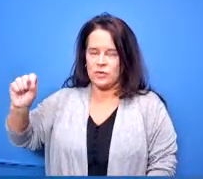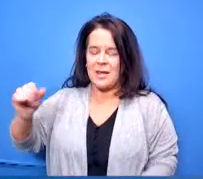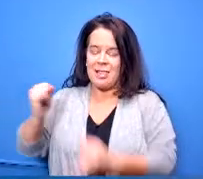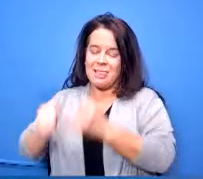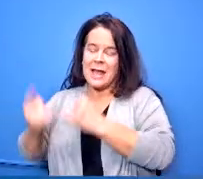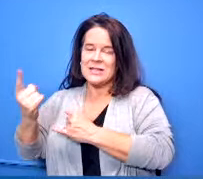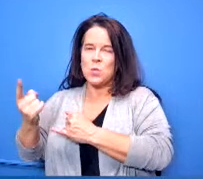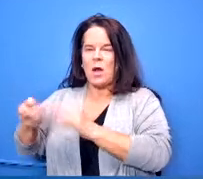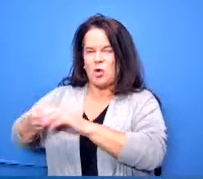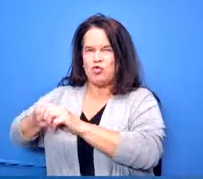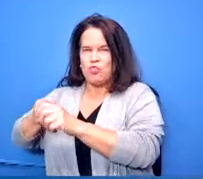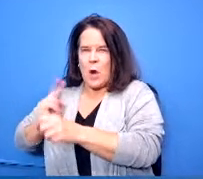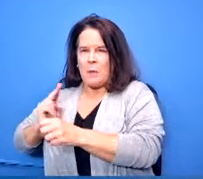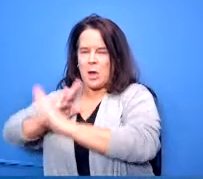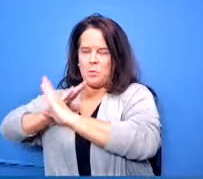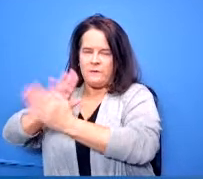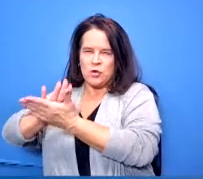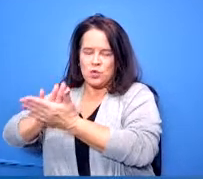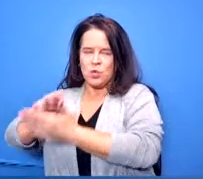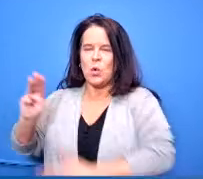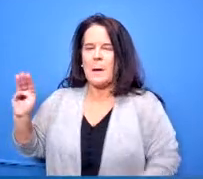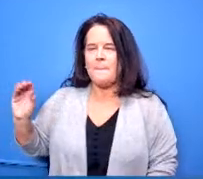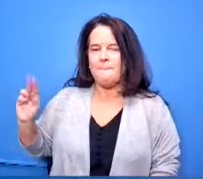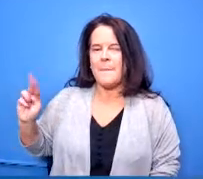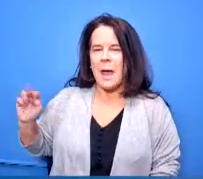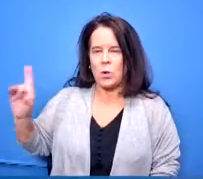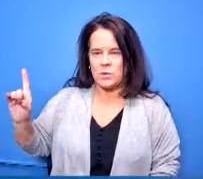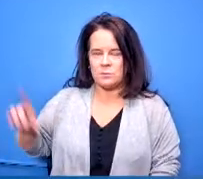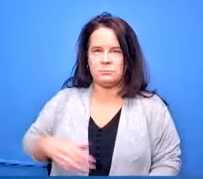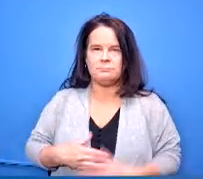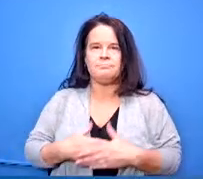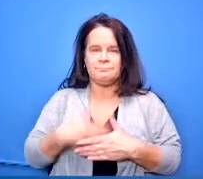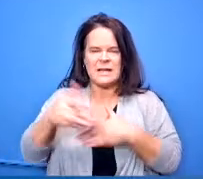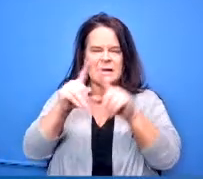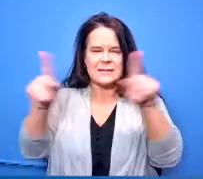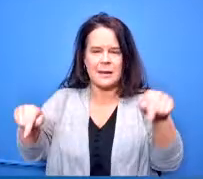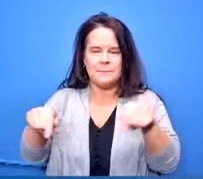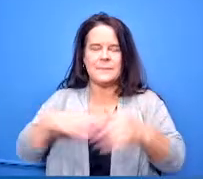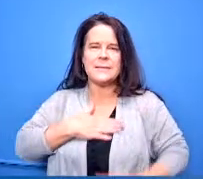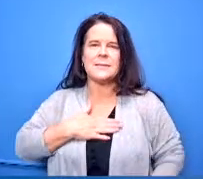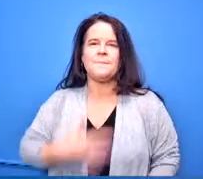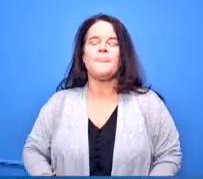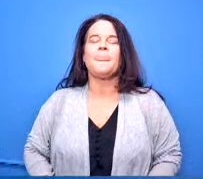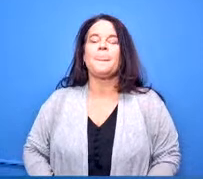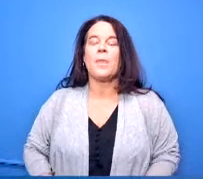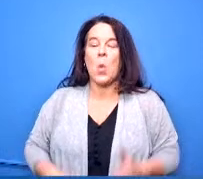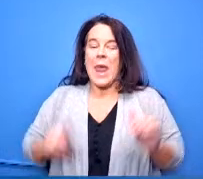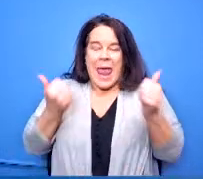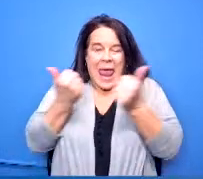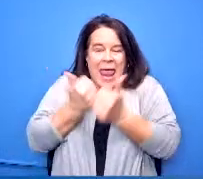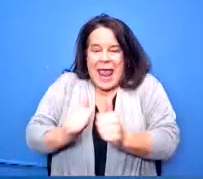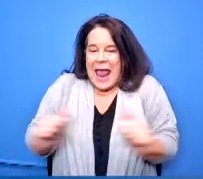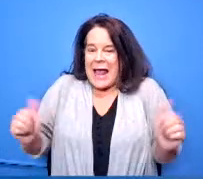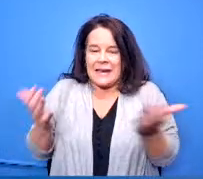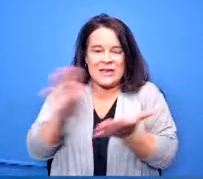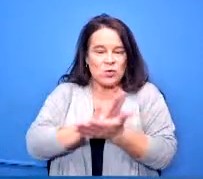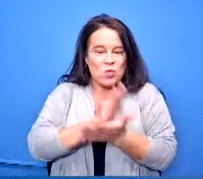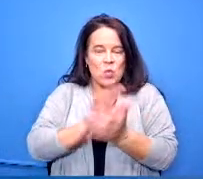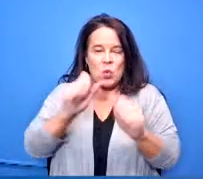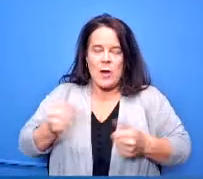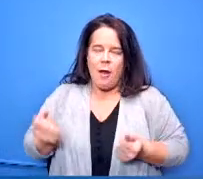um so the next slide please so any school can offer any of the approved non-cte courses